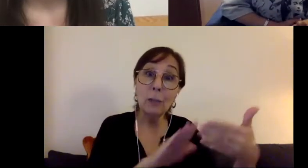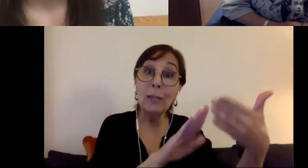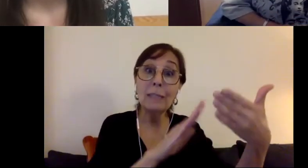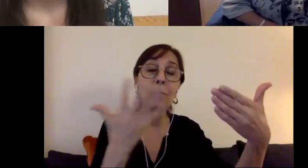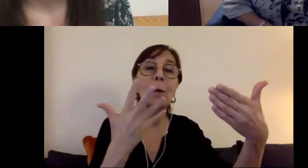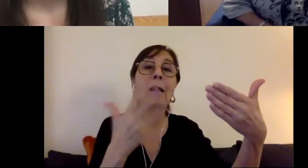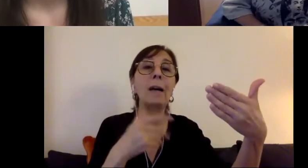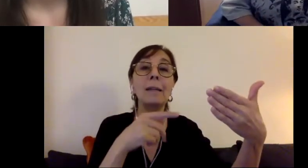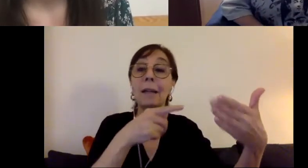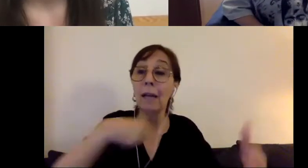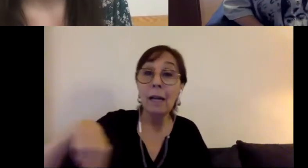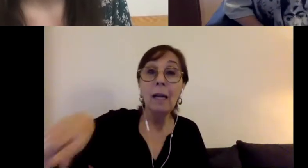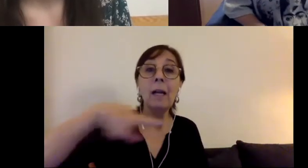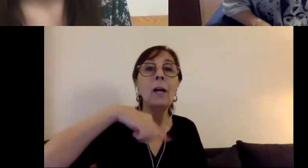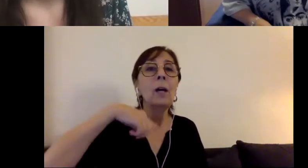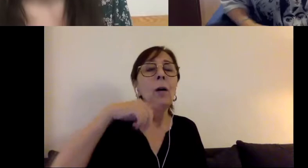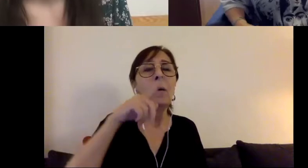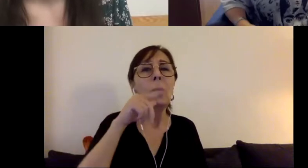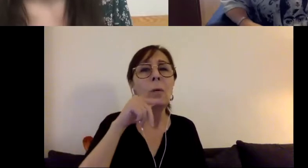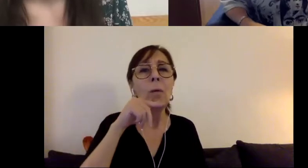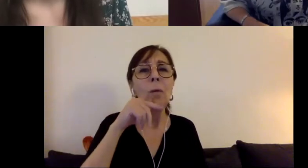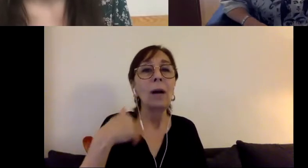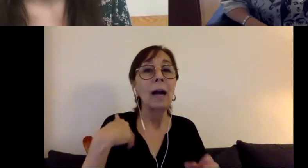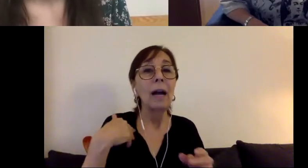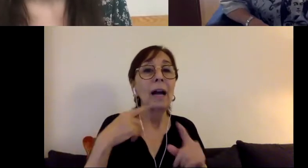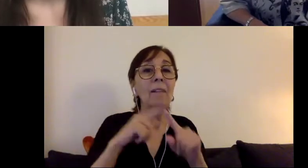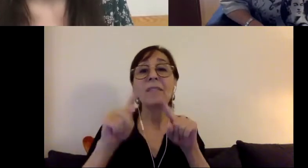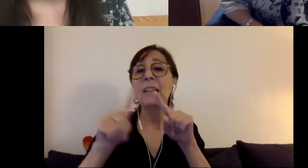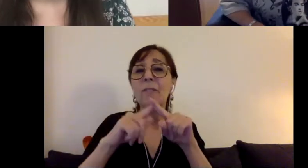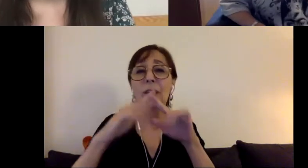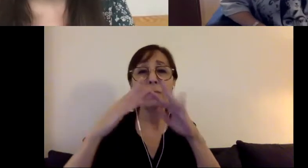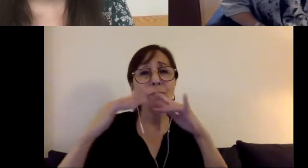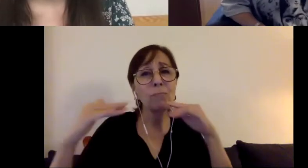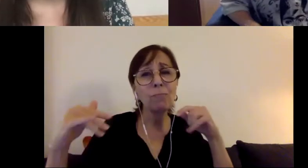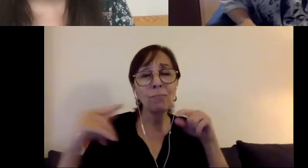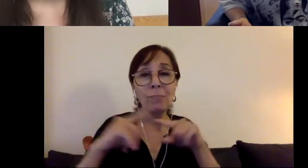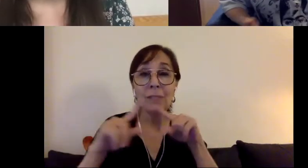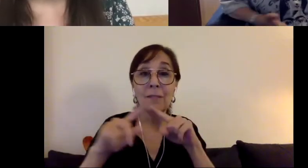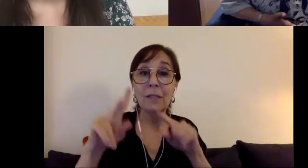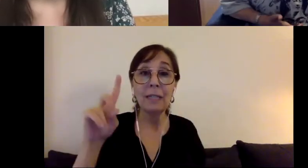those of us with many different types of disabilities to be able to come together